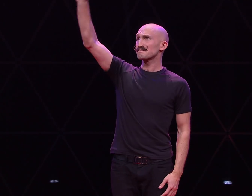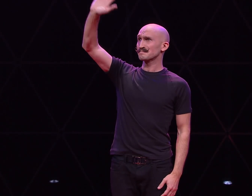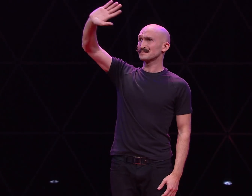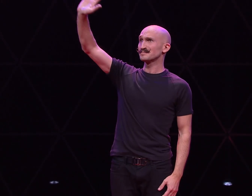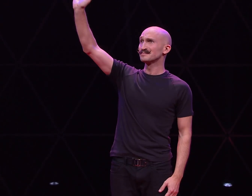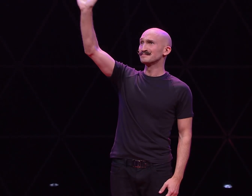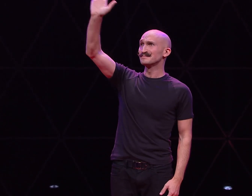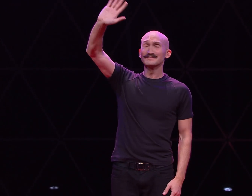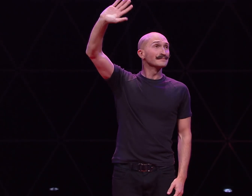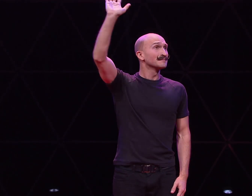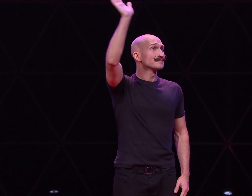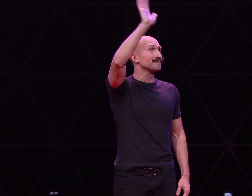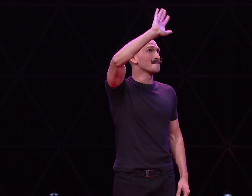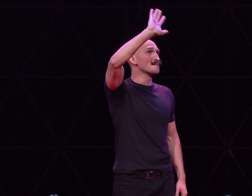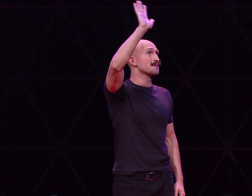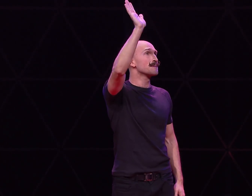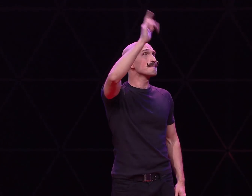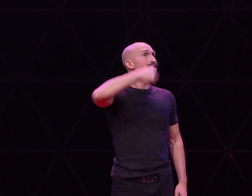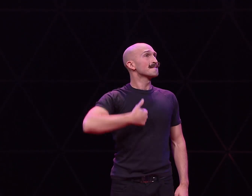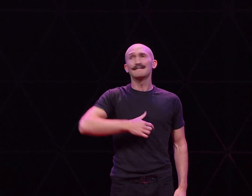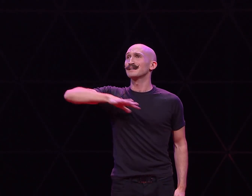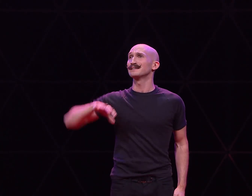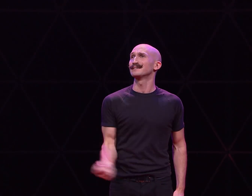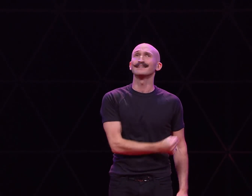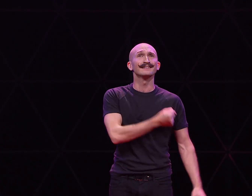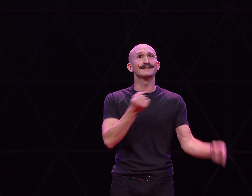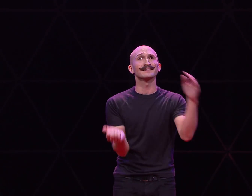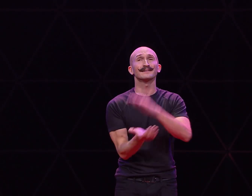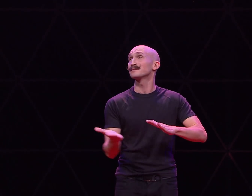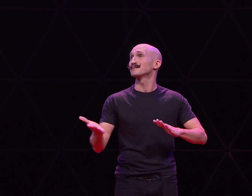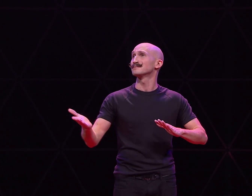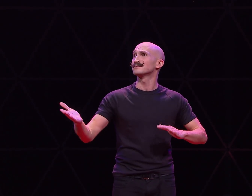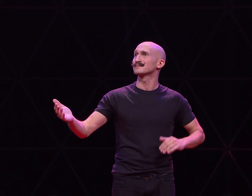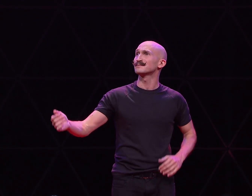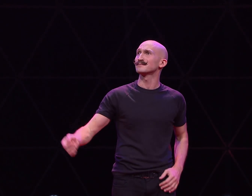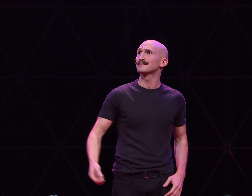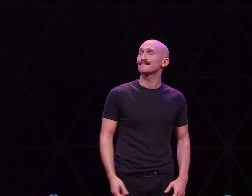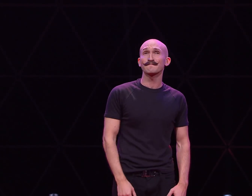Goodbye everybody I've got to go...